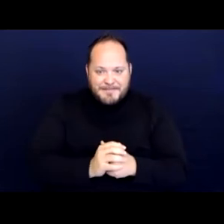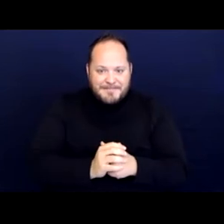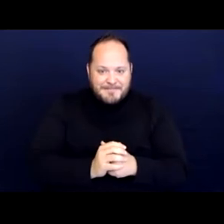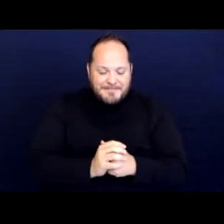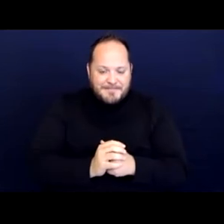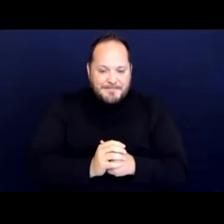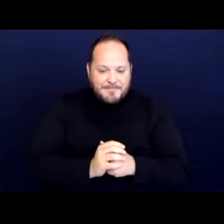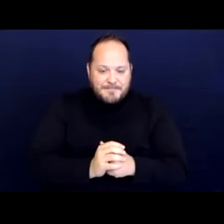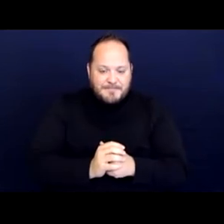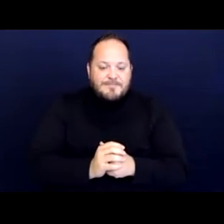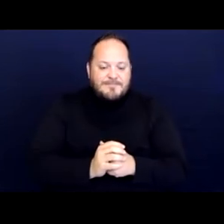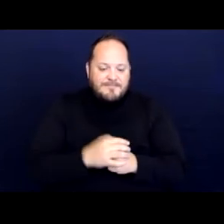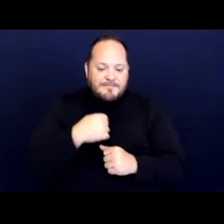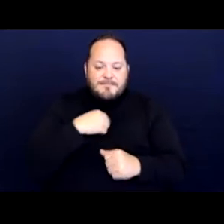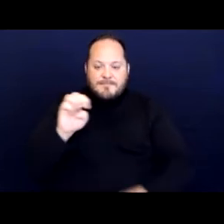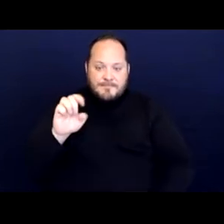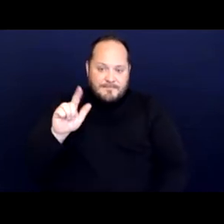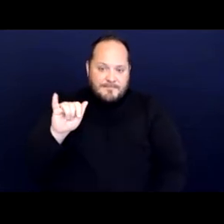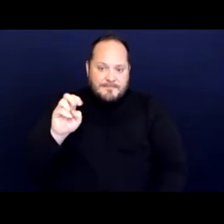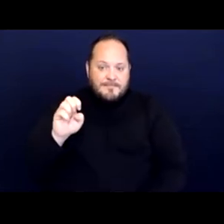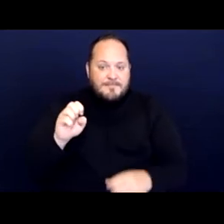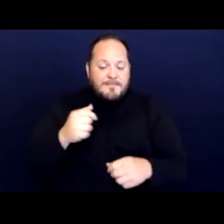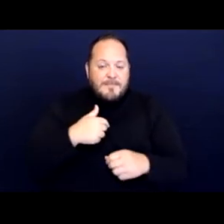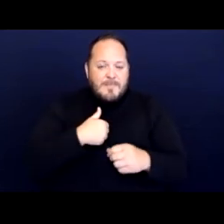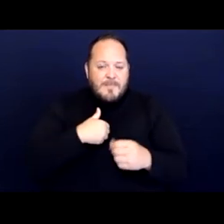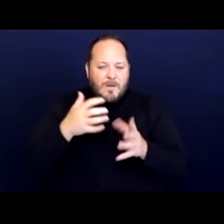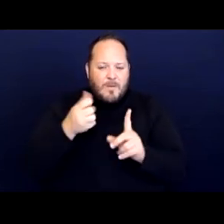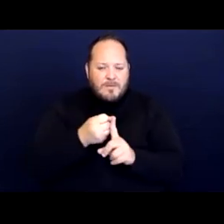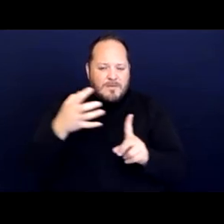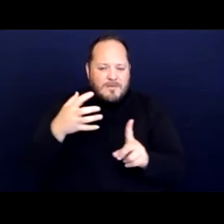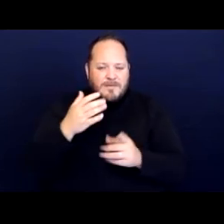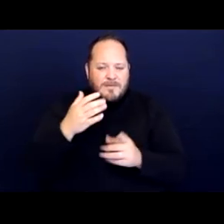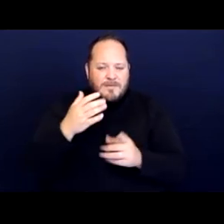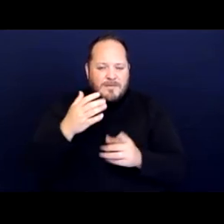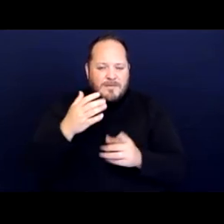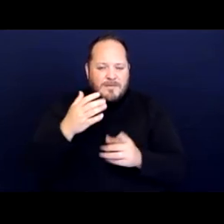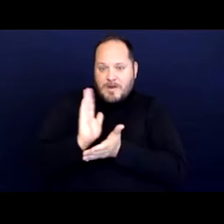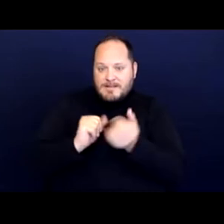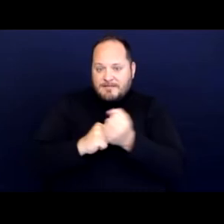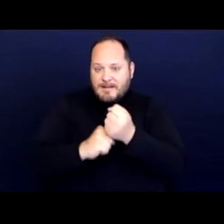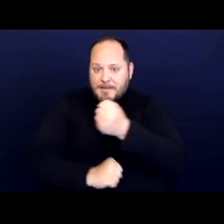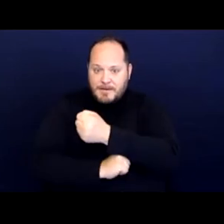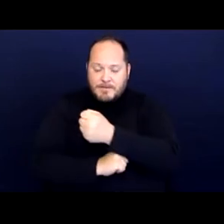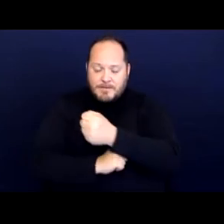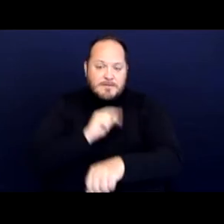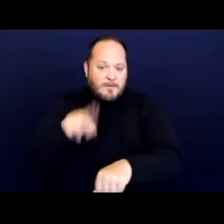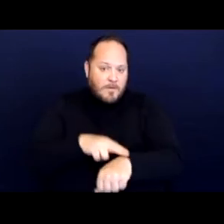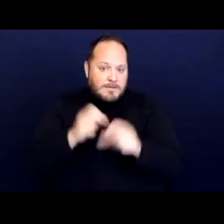[Elaine] And so with that, we're going to dive into some of the Disability Rights Fundamentals. Of course, many of you are going to be familiar